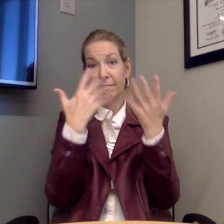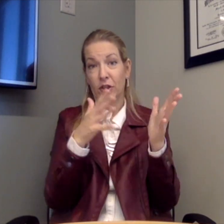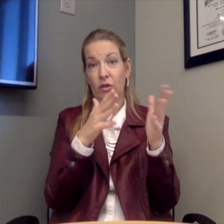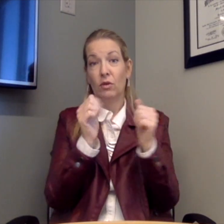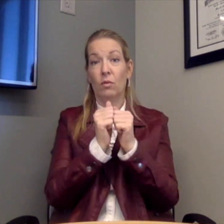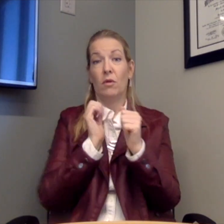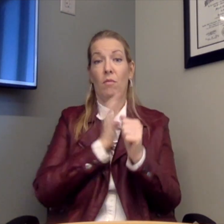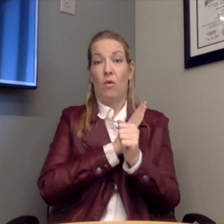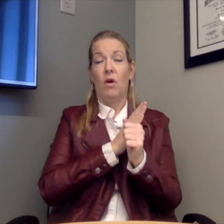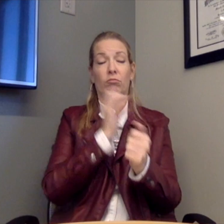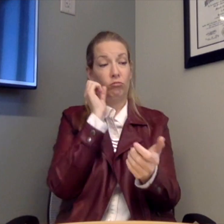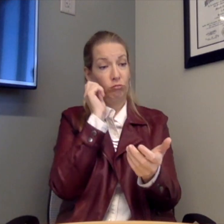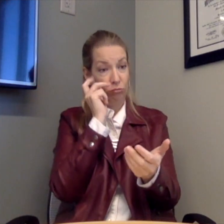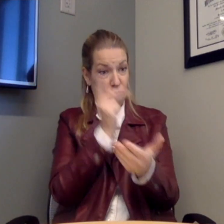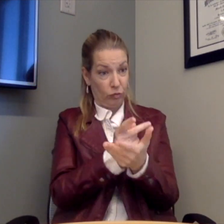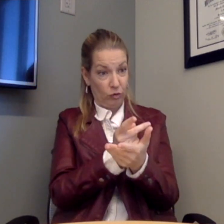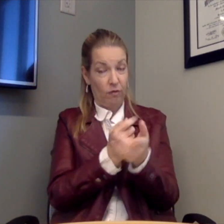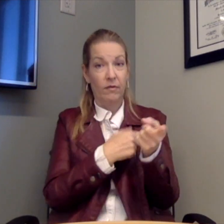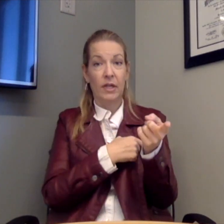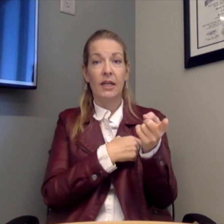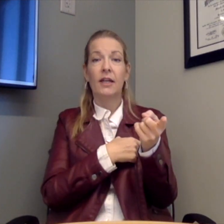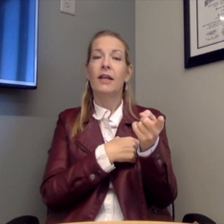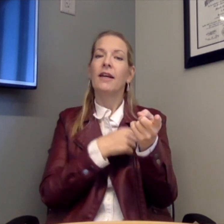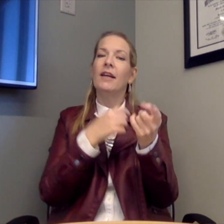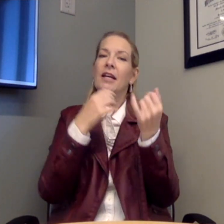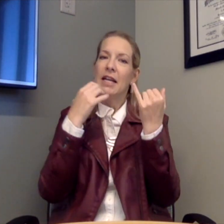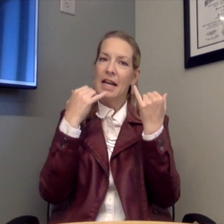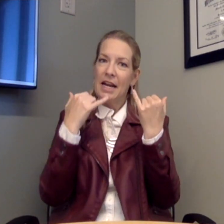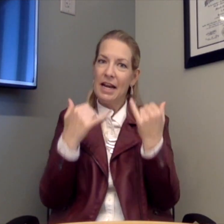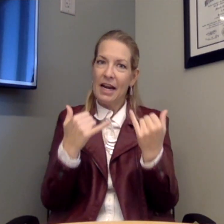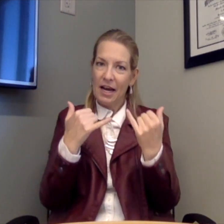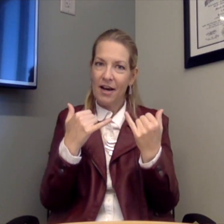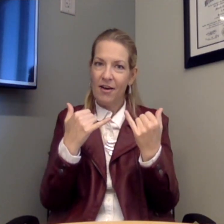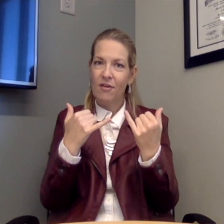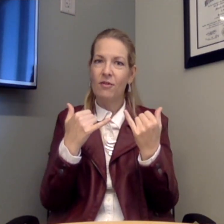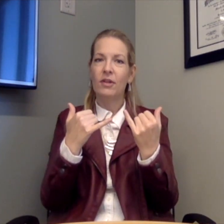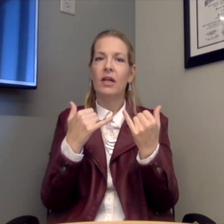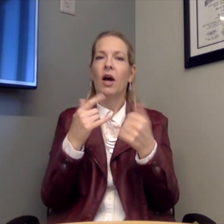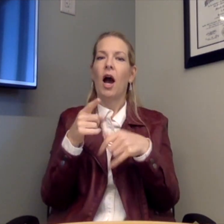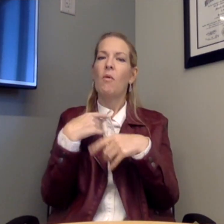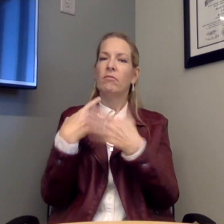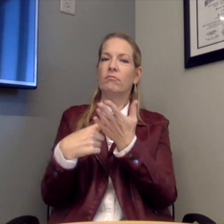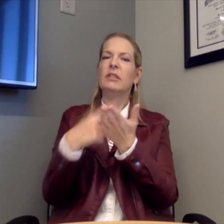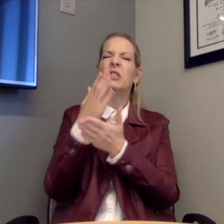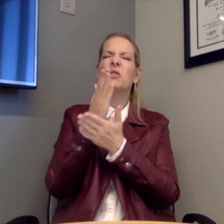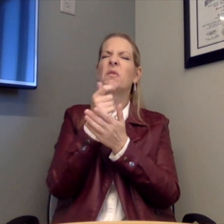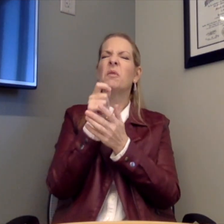discussed with the Board of Education; who has approved it as well. Now I want